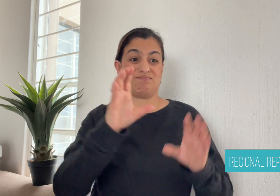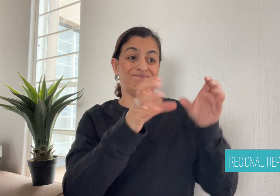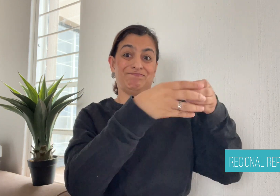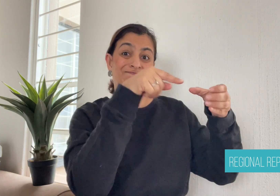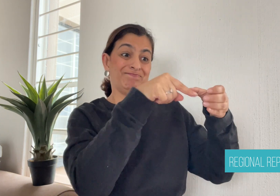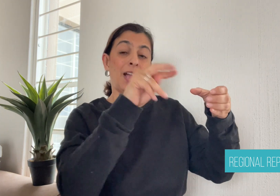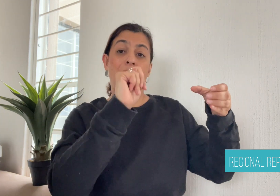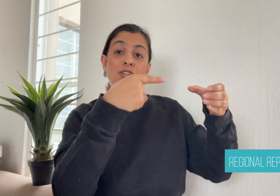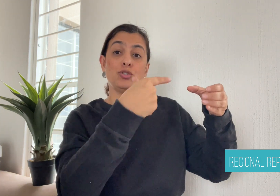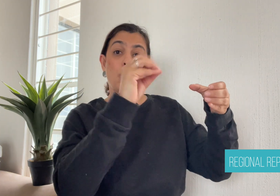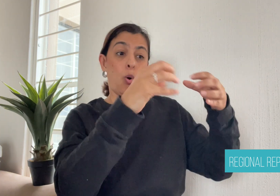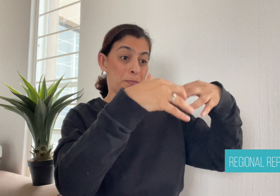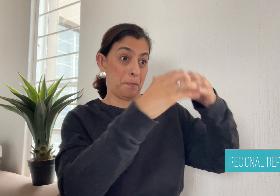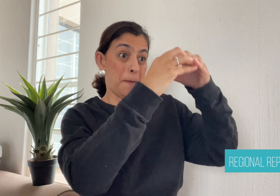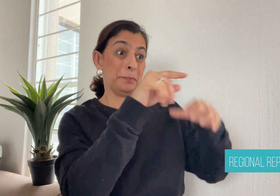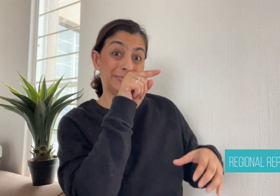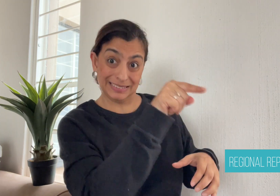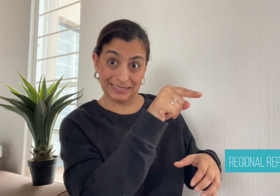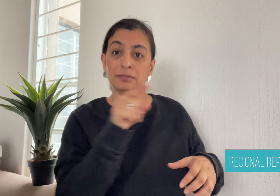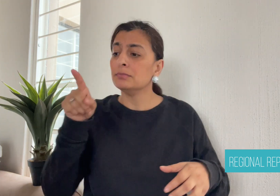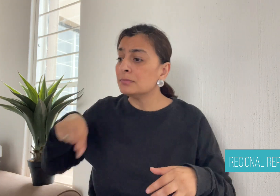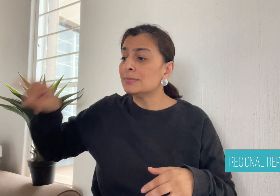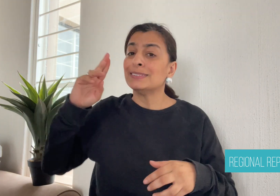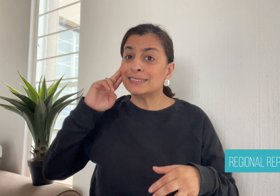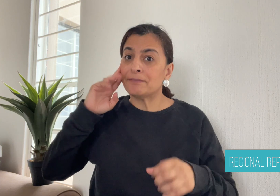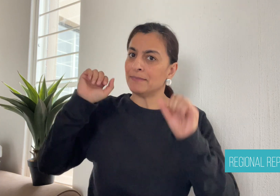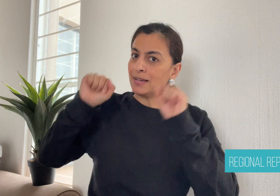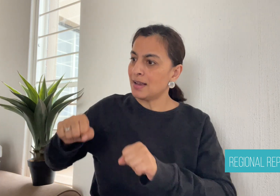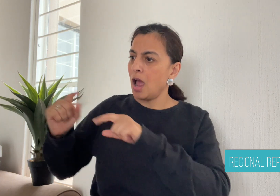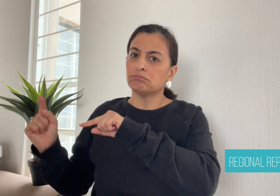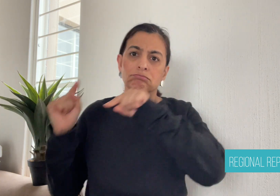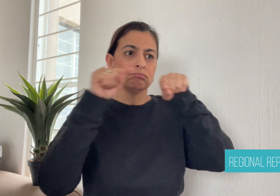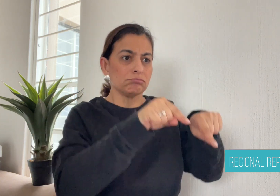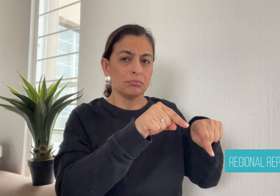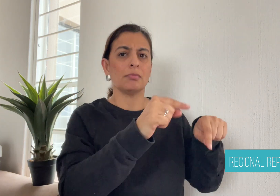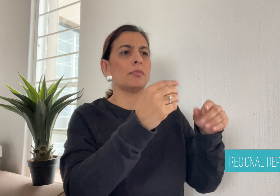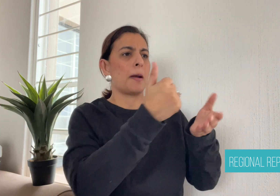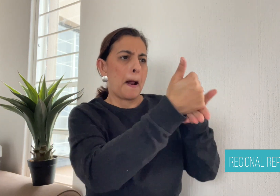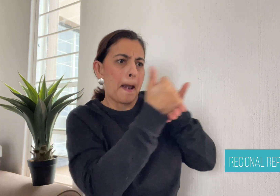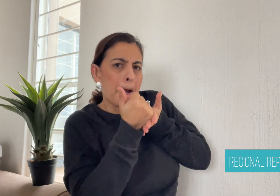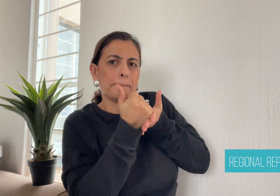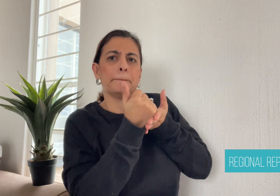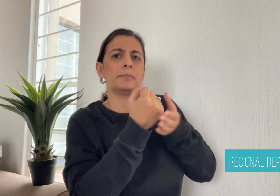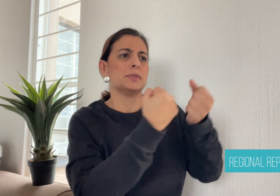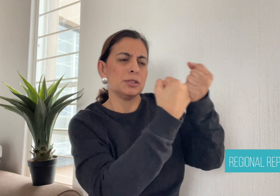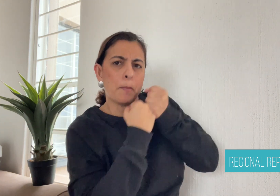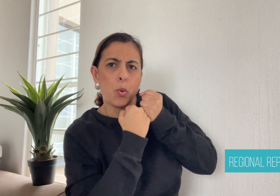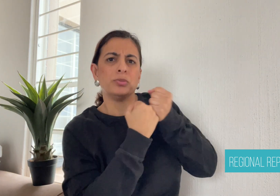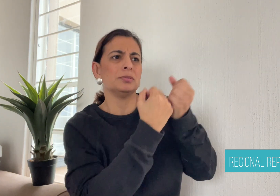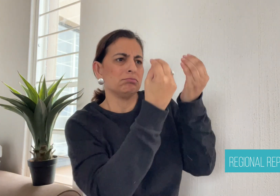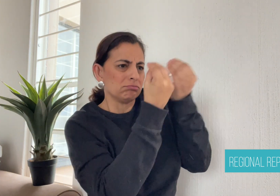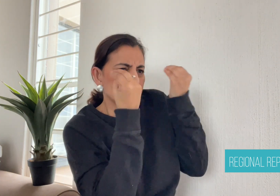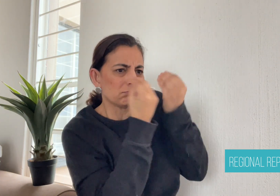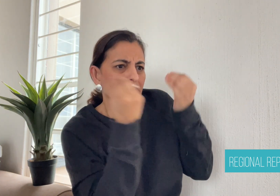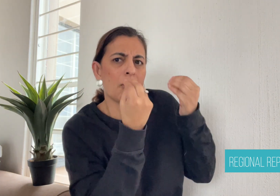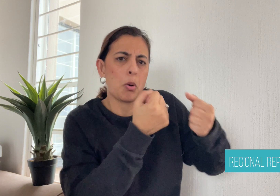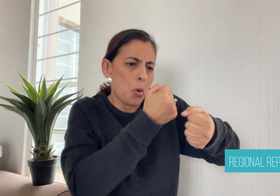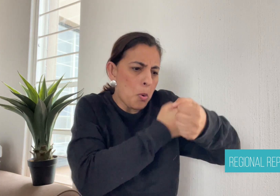of them are victims of sexual abuse. But some NGOs are